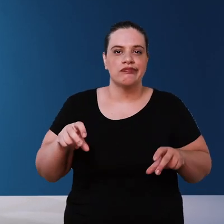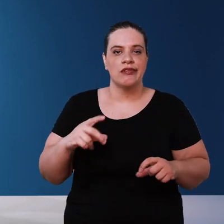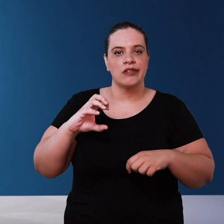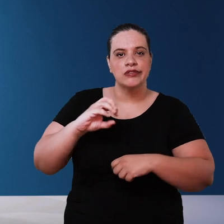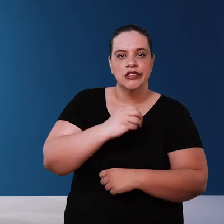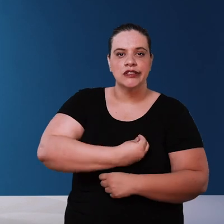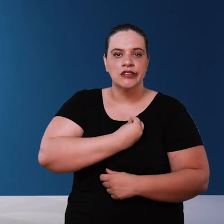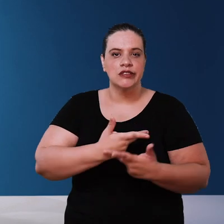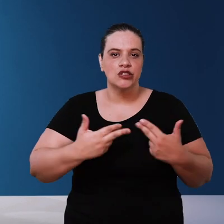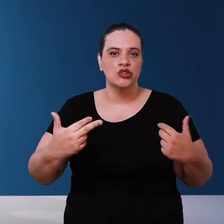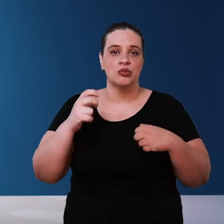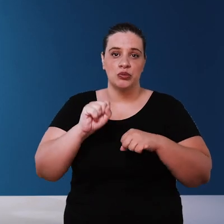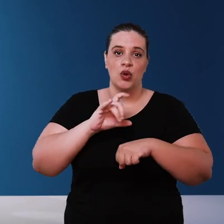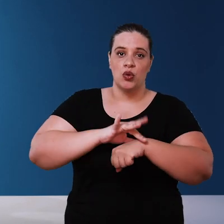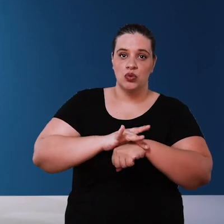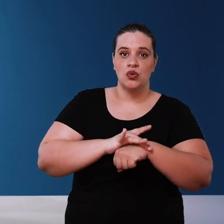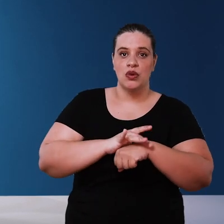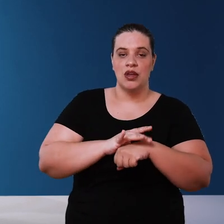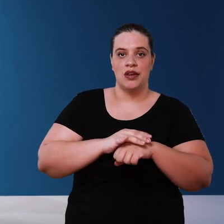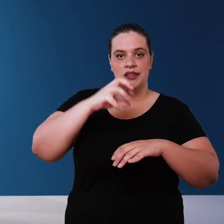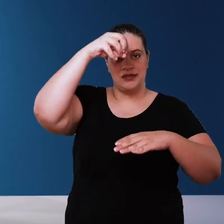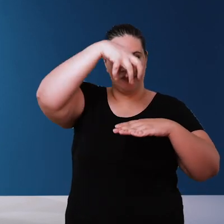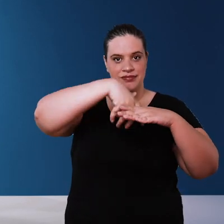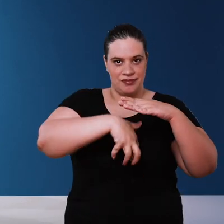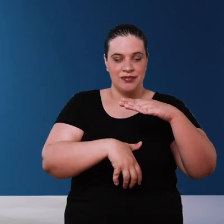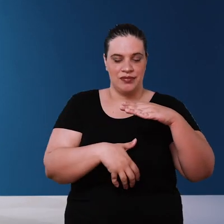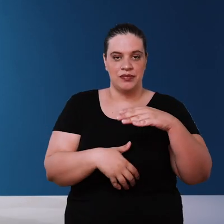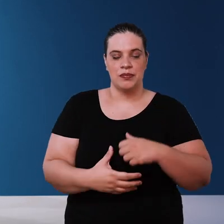microorganisms that may have been carried away by rainwater When they fall